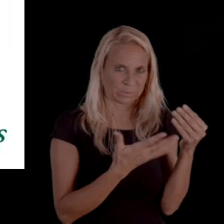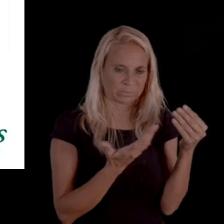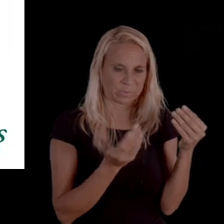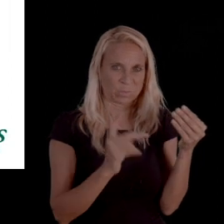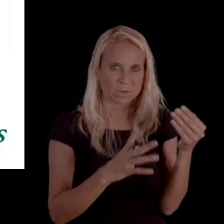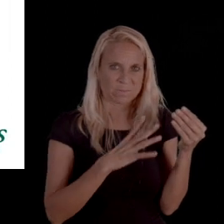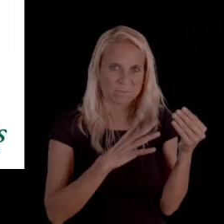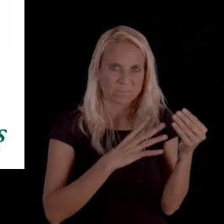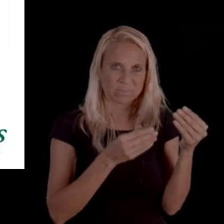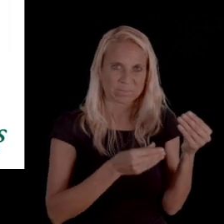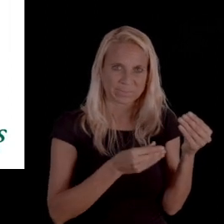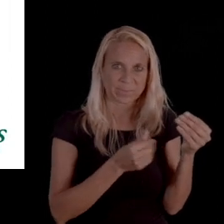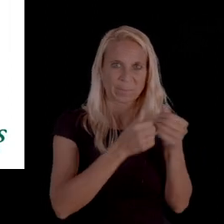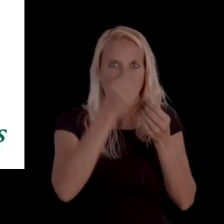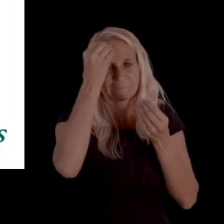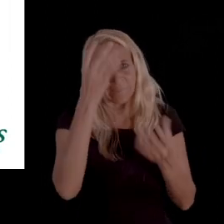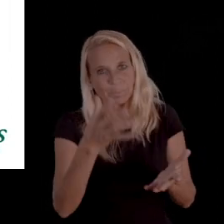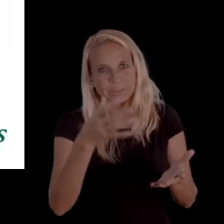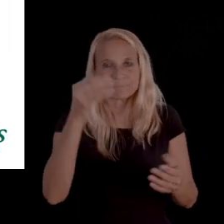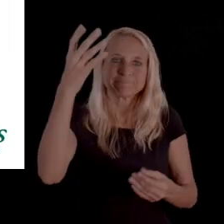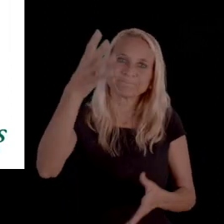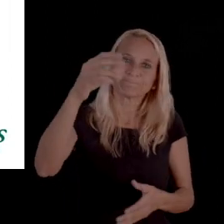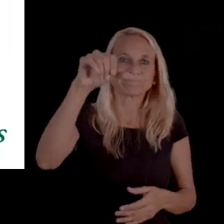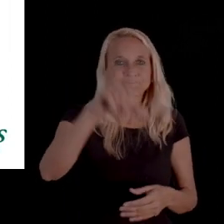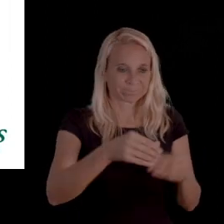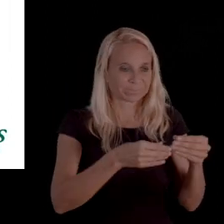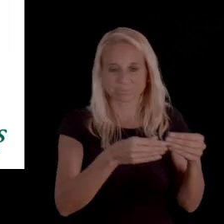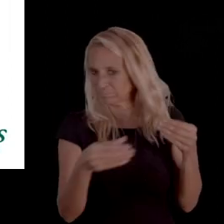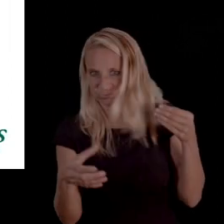is actually like a packet of information that the notice comes with.